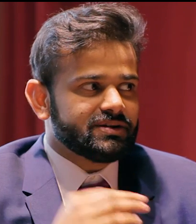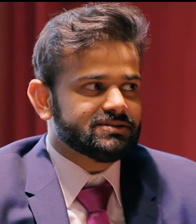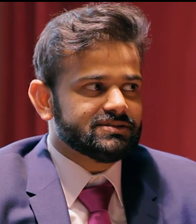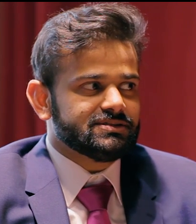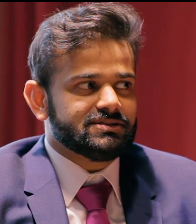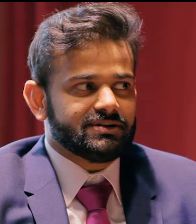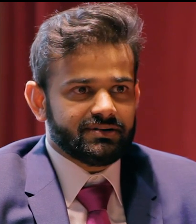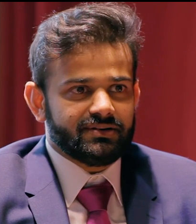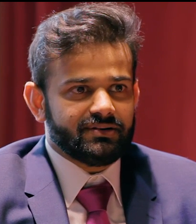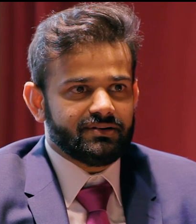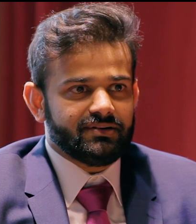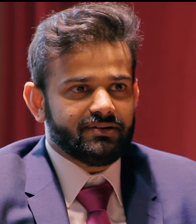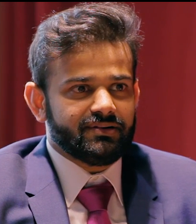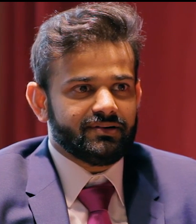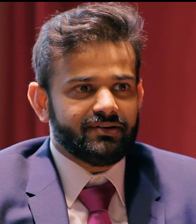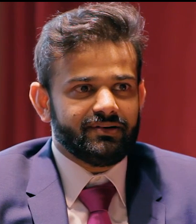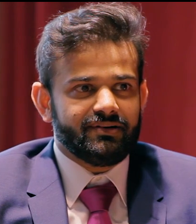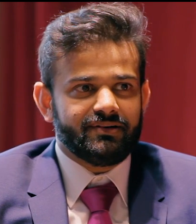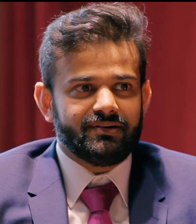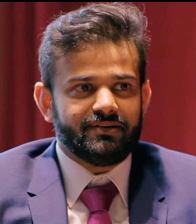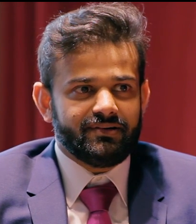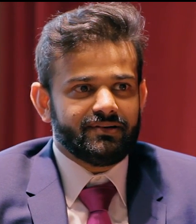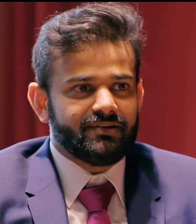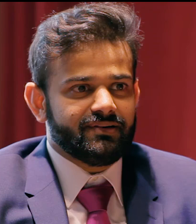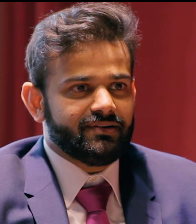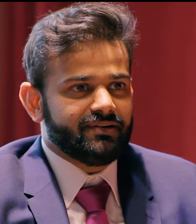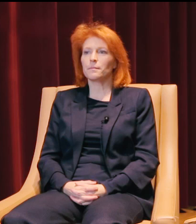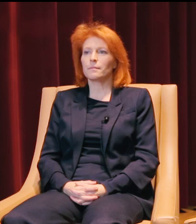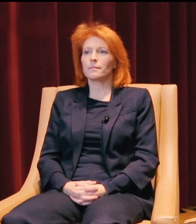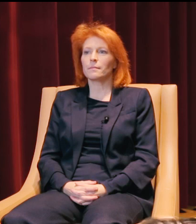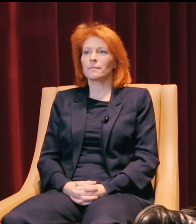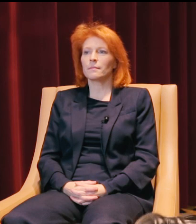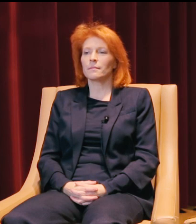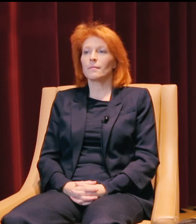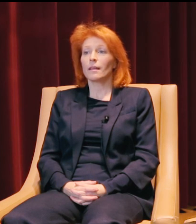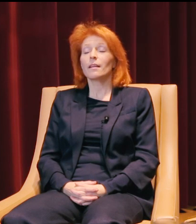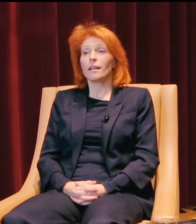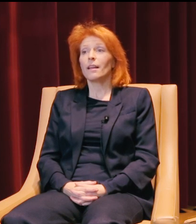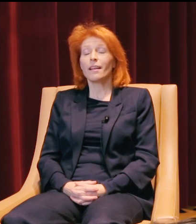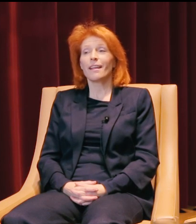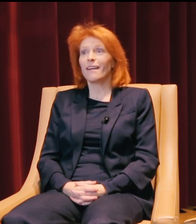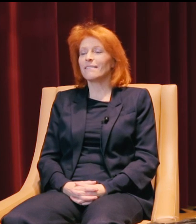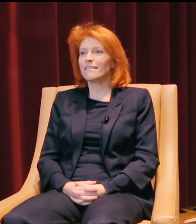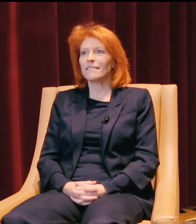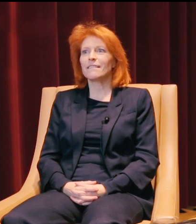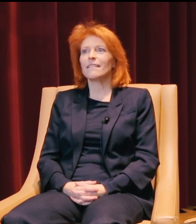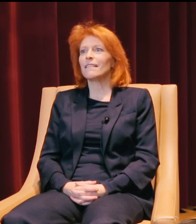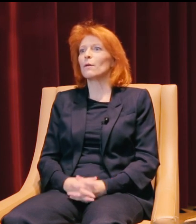and gain some of that leadership experience that you learned from it. There was a lot of leadership courses.